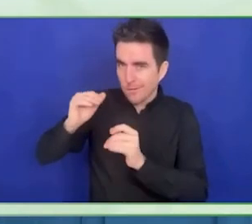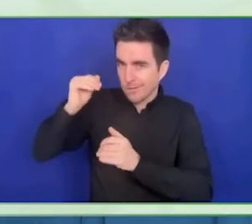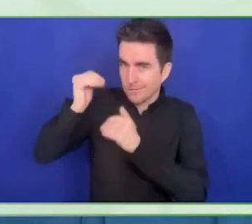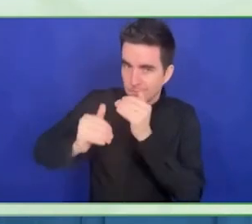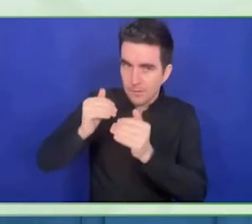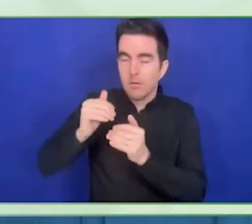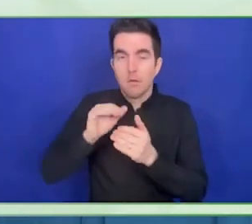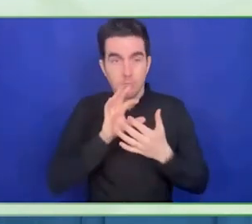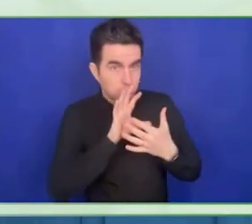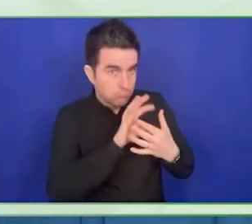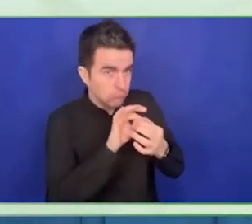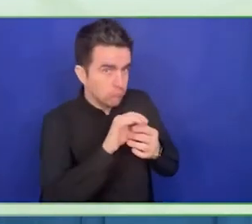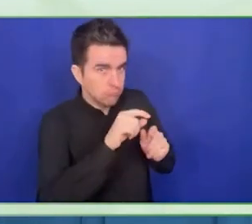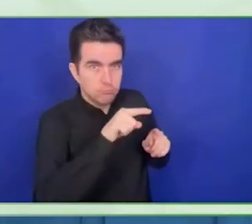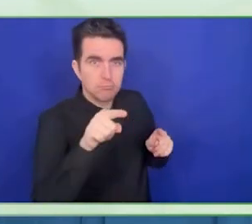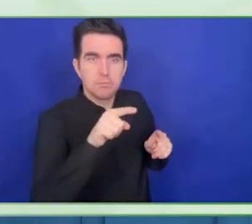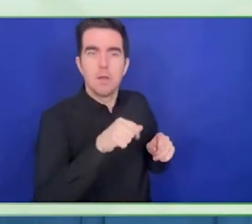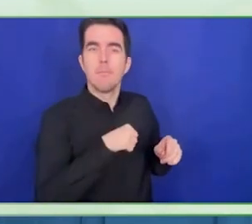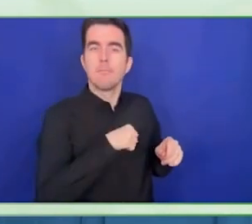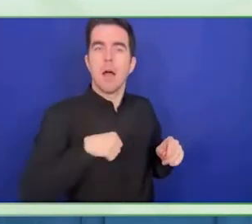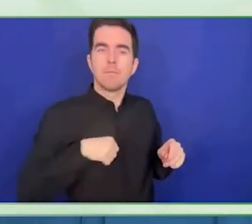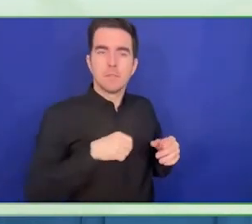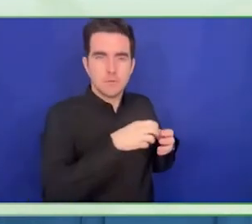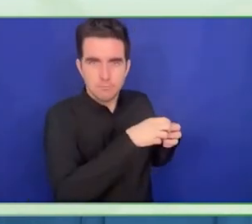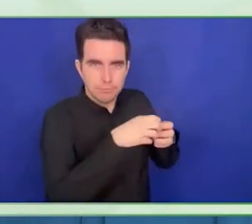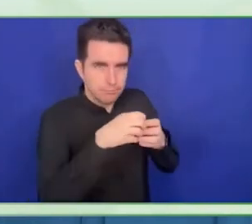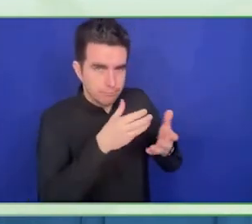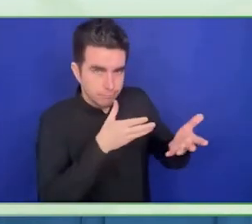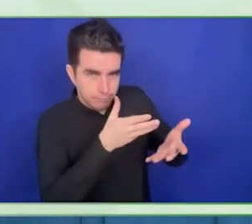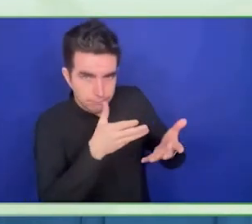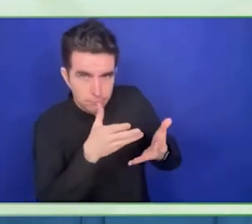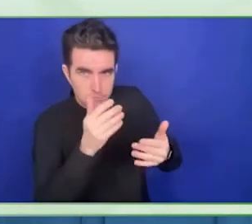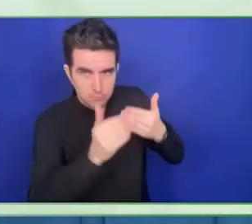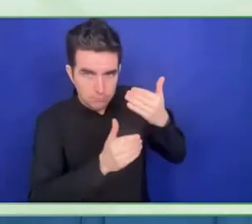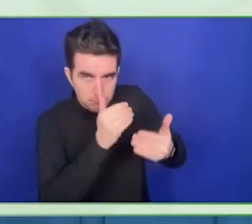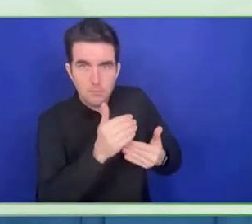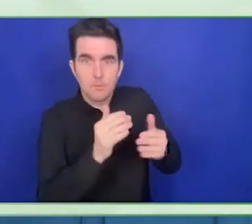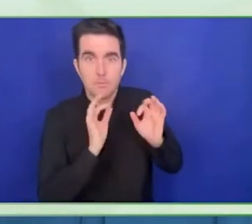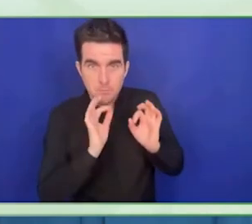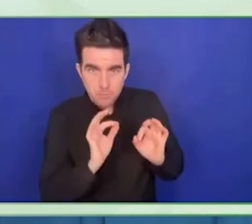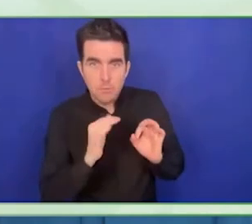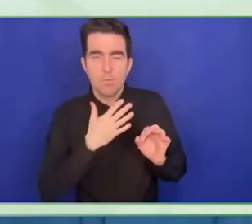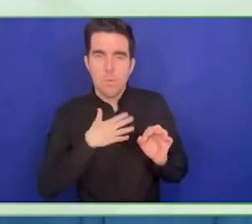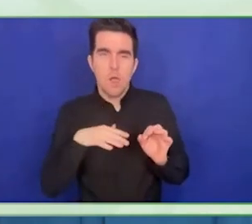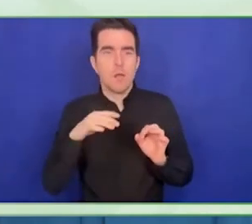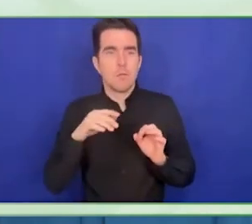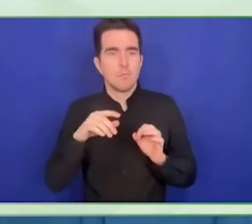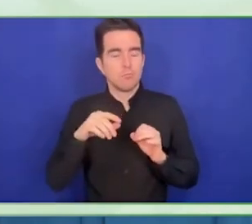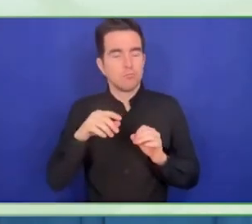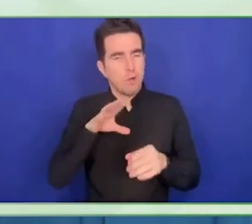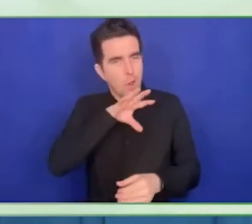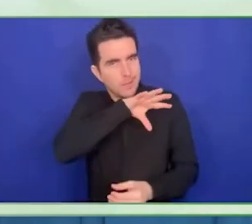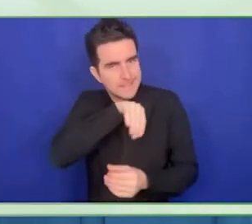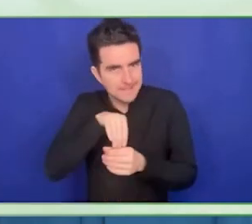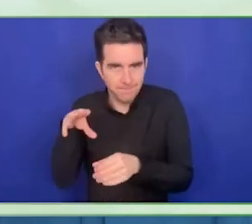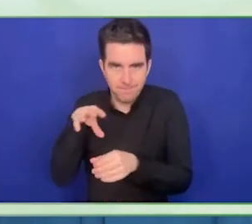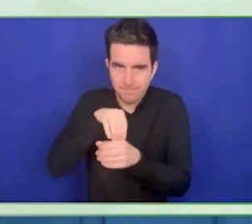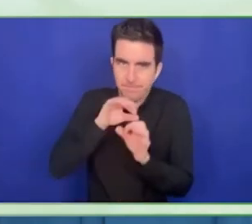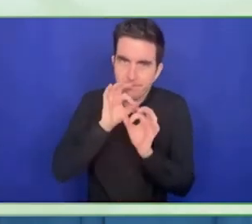one is ES- Coach, a project of the University of Massachusetts, it is